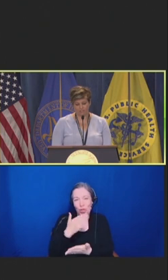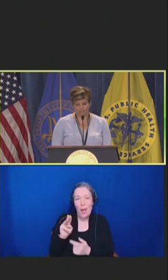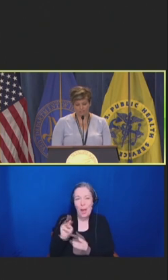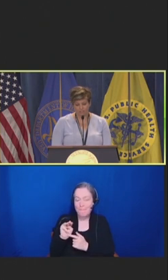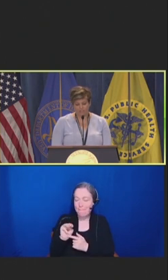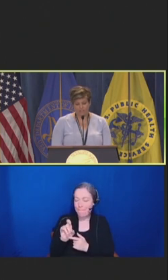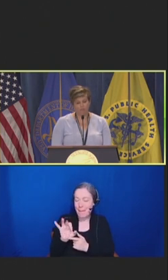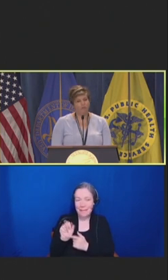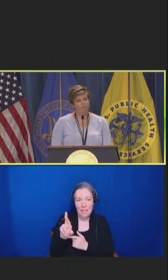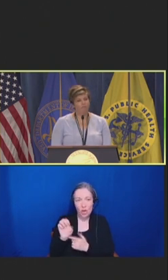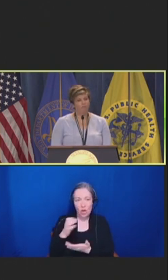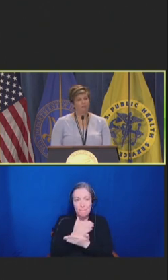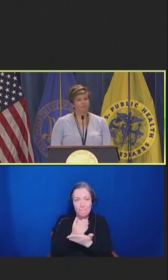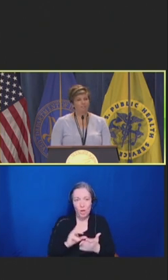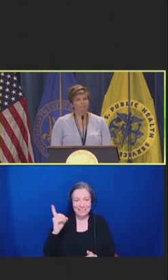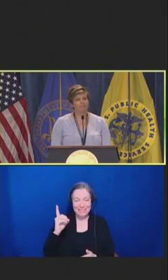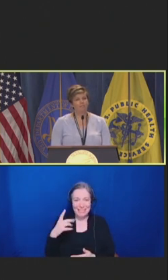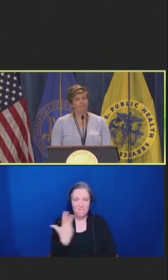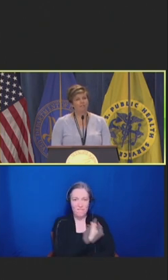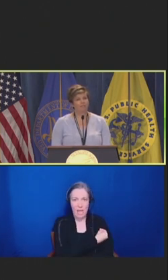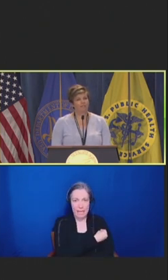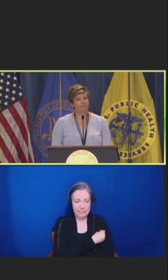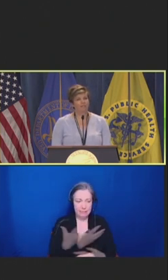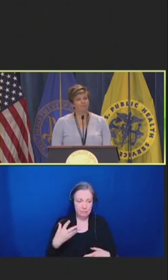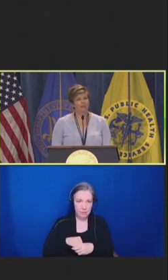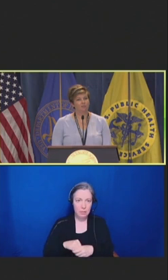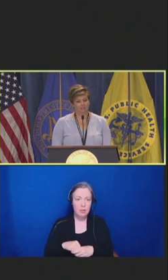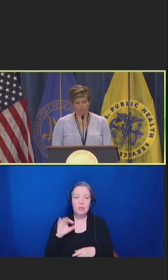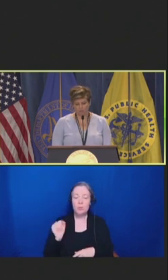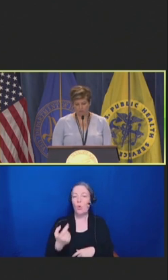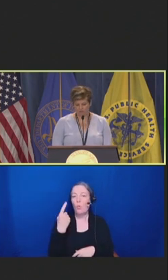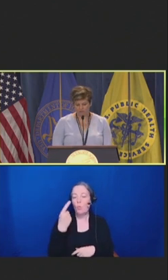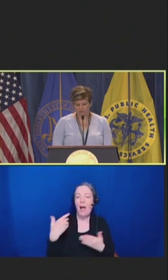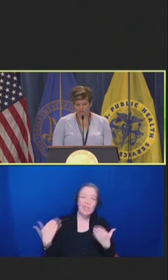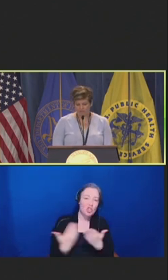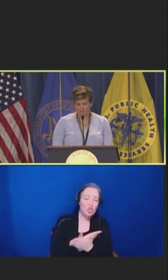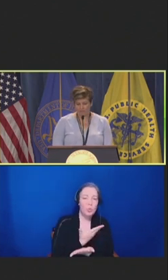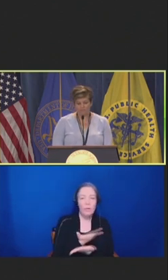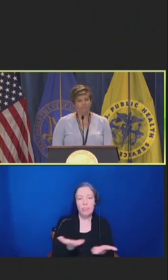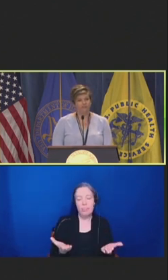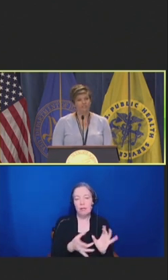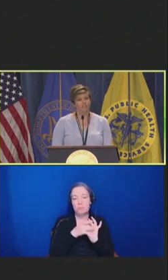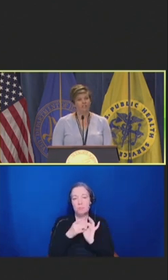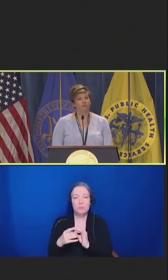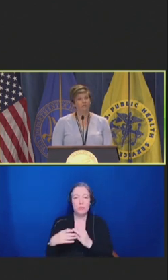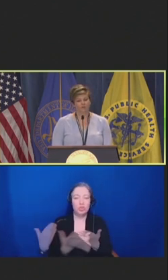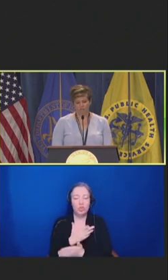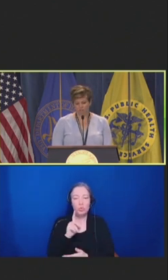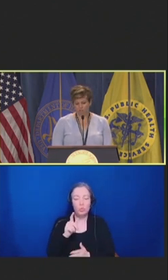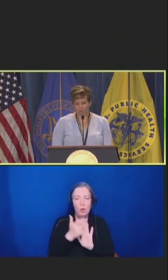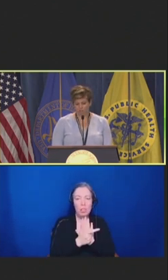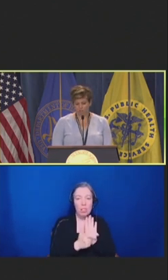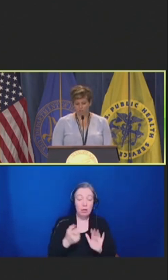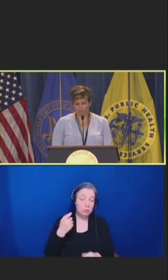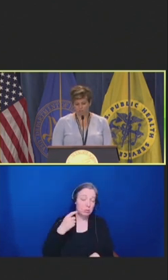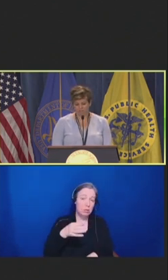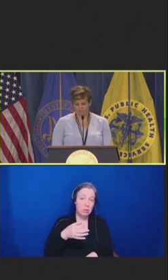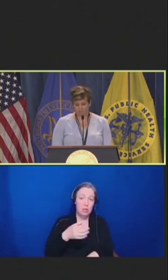It was one of the first provisions as I mentioned that went into effect with the new law, and it went into effect on January 1st, 2023.